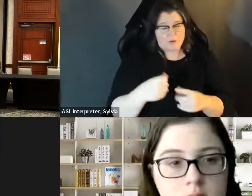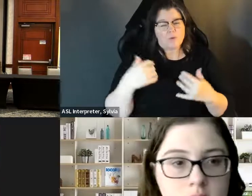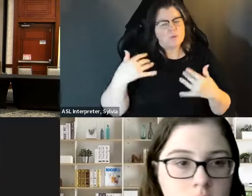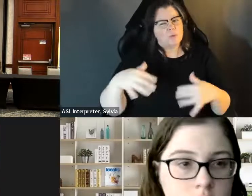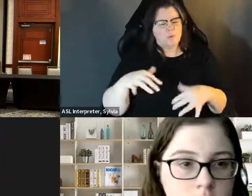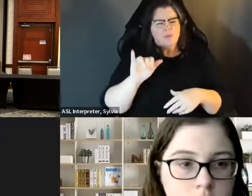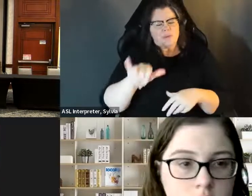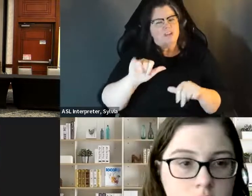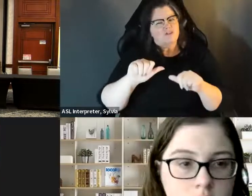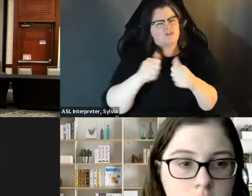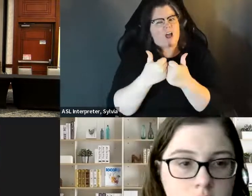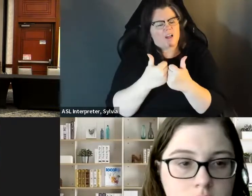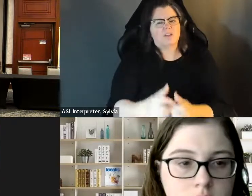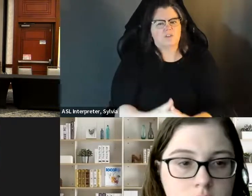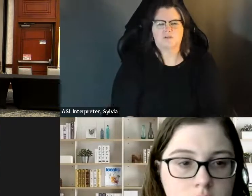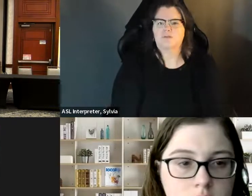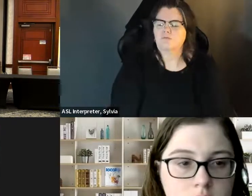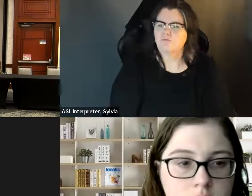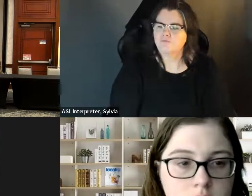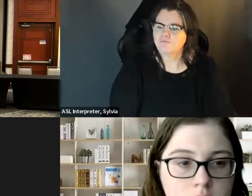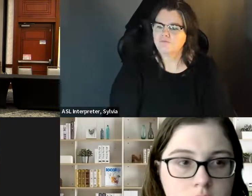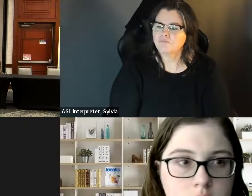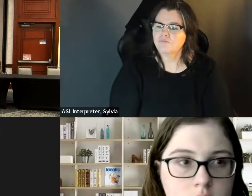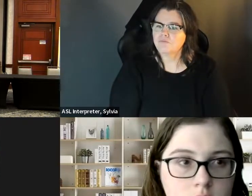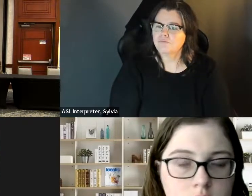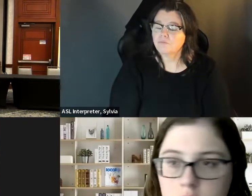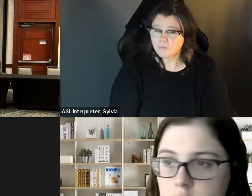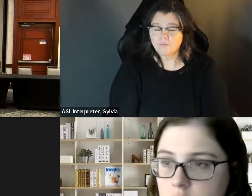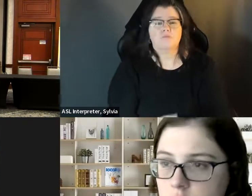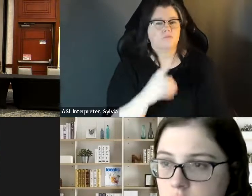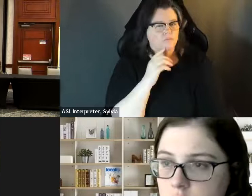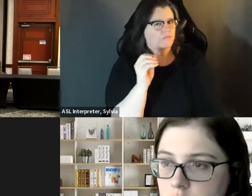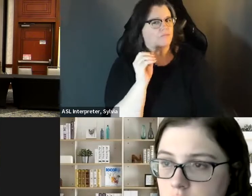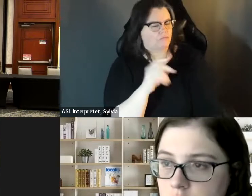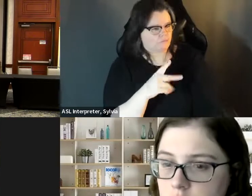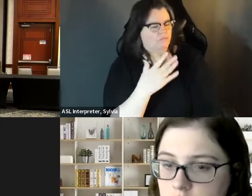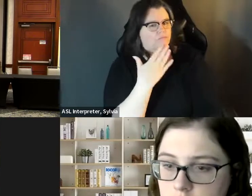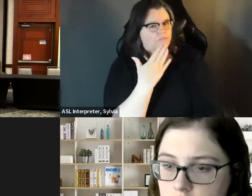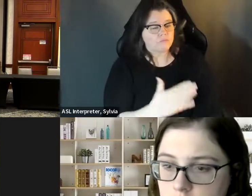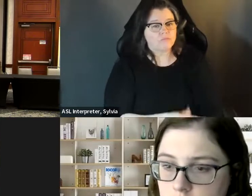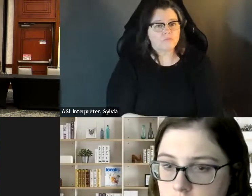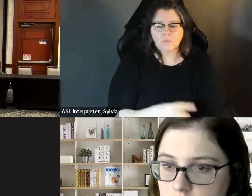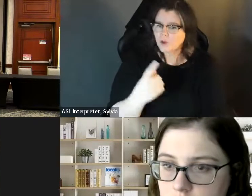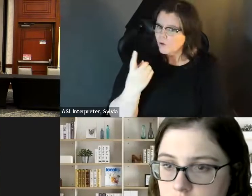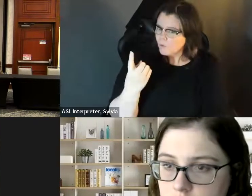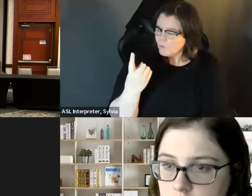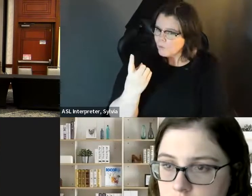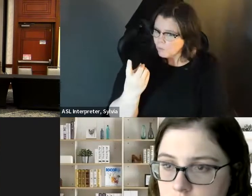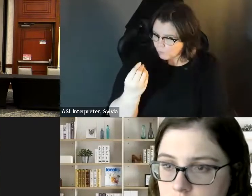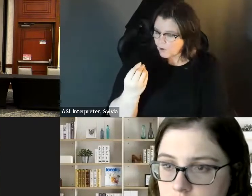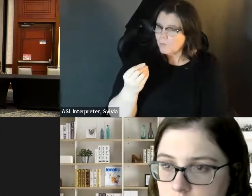Everybody had the ability to just get down to supervisor of elections, office and change, or register, or whatever they had to do, and everybody's in a different situation. I am. everybody's in a different situation, certainly I am and And that that made it very challenging that made it very challenging.